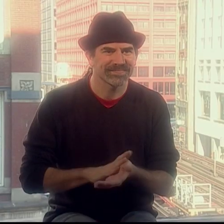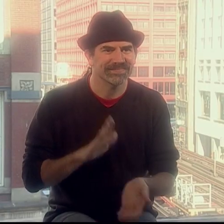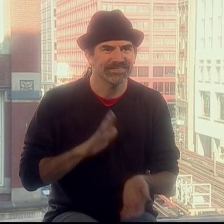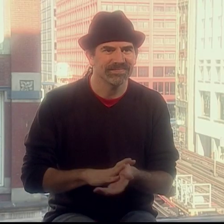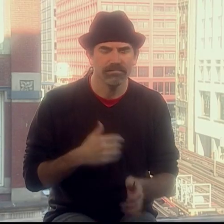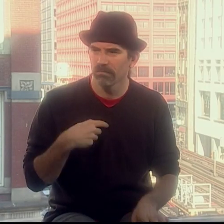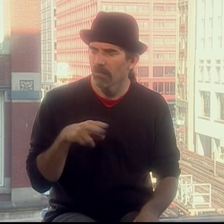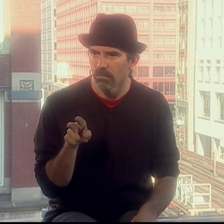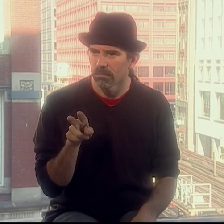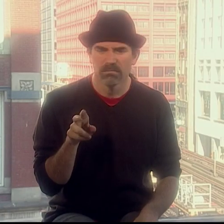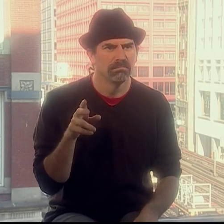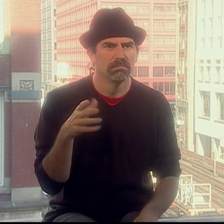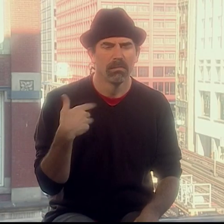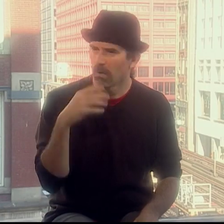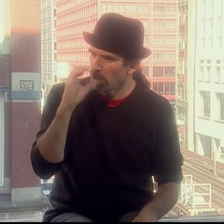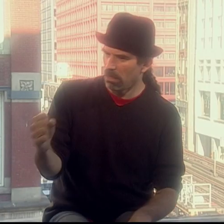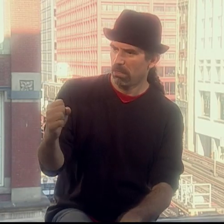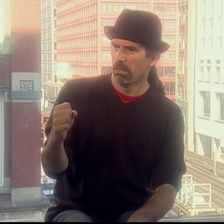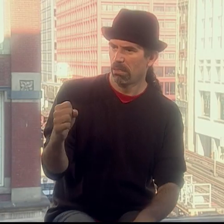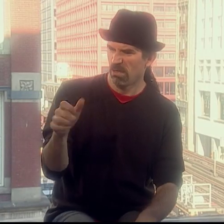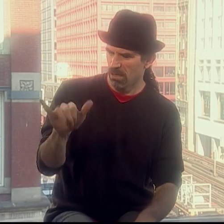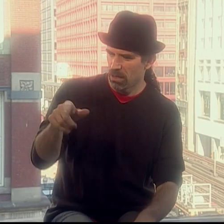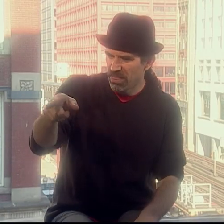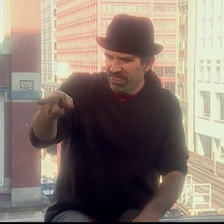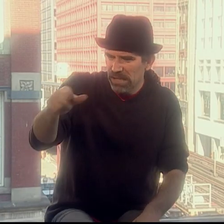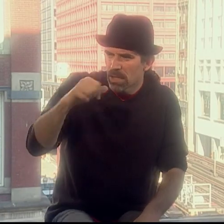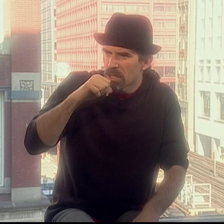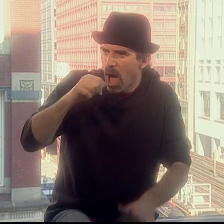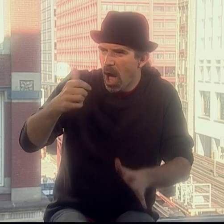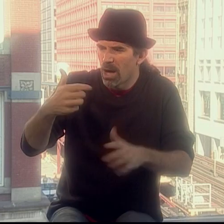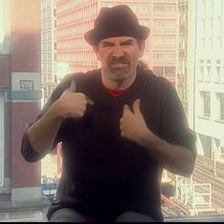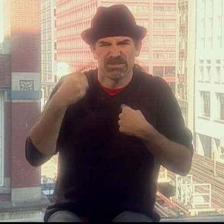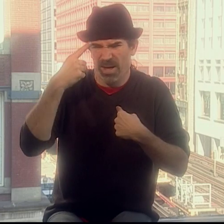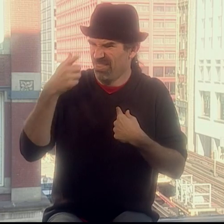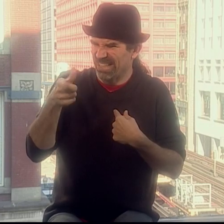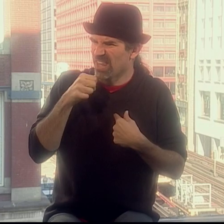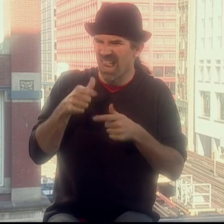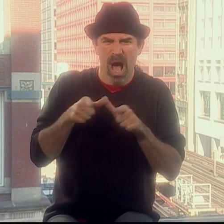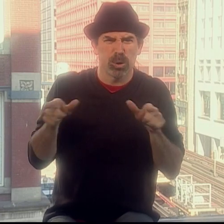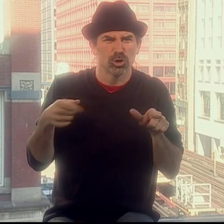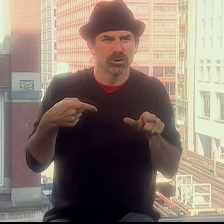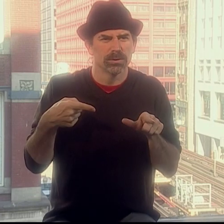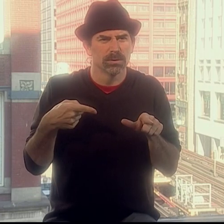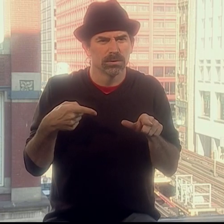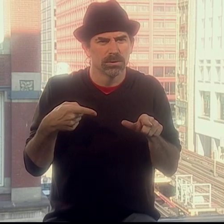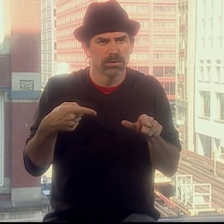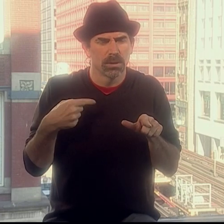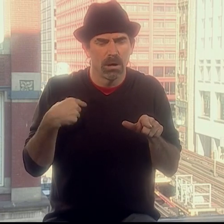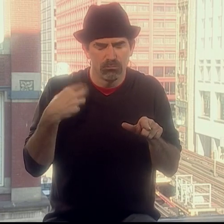He did this rhythmic movement with these sticks and I was fascinated because I thought, "That's not language.